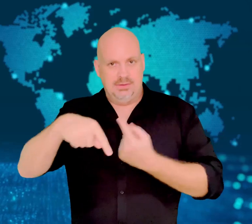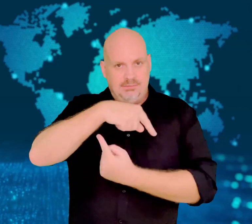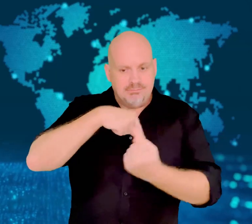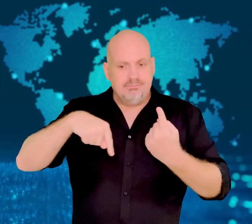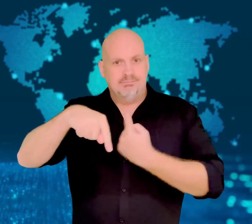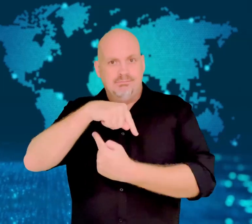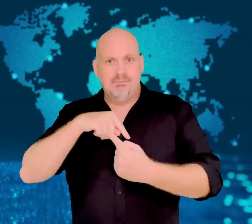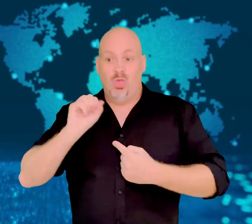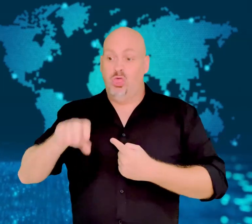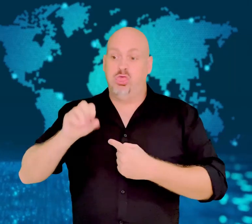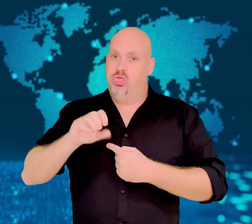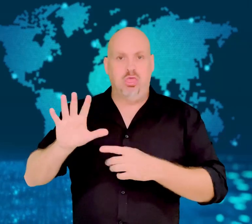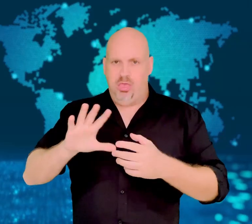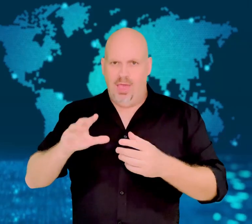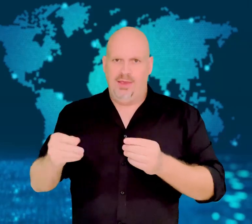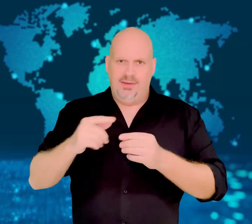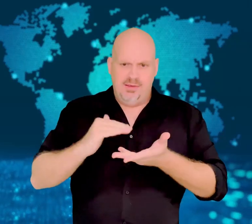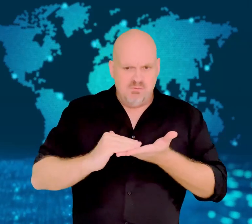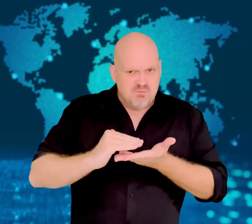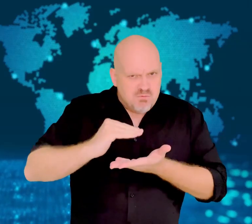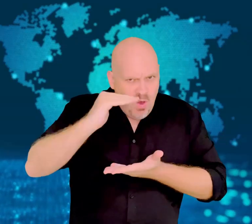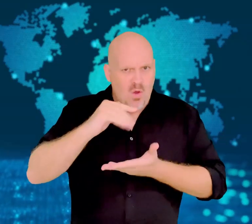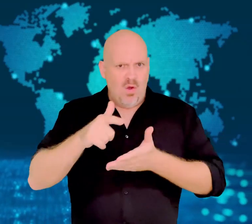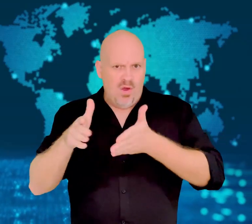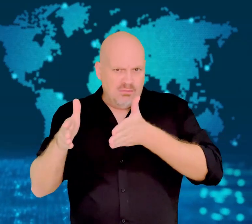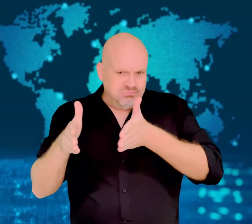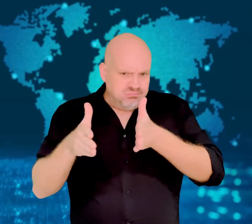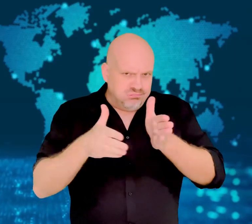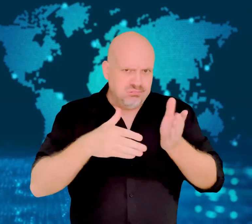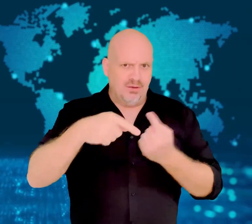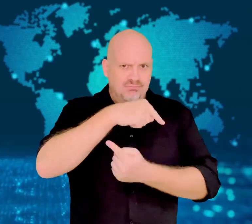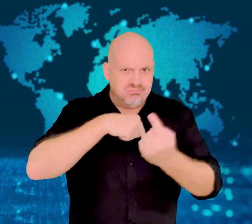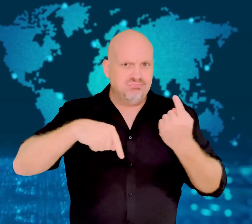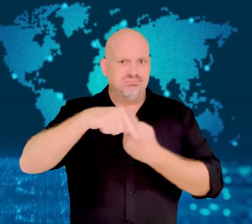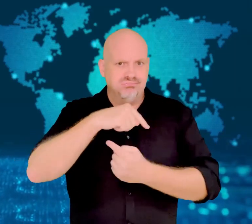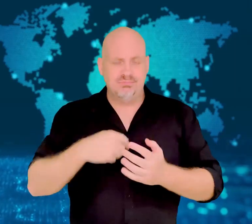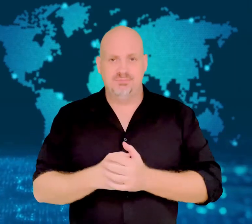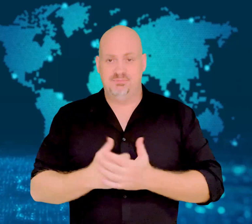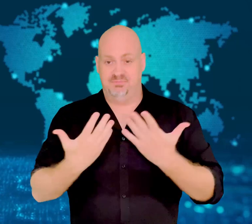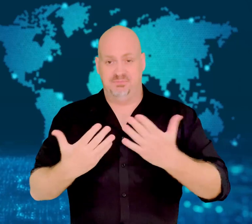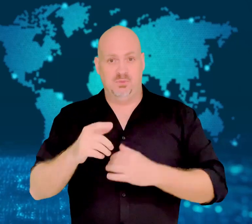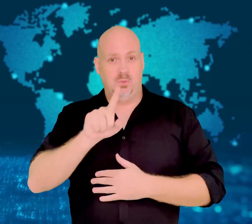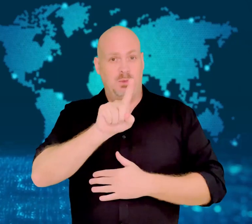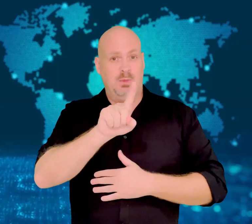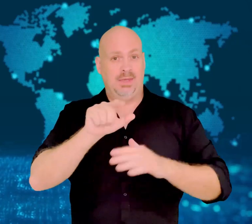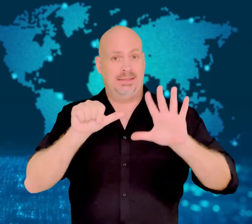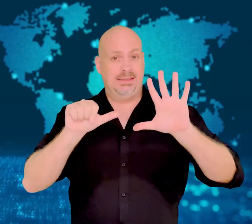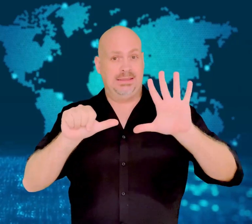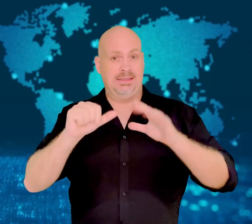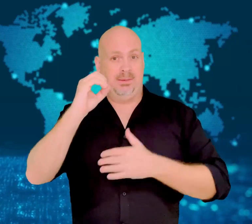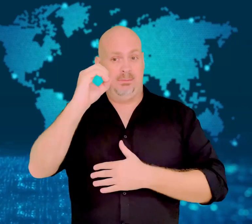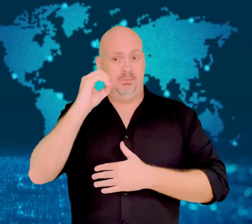At this point that rate is 16% of plastics, but they plan to recover